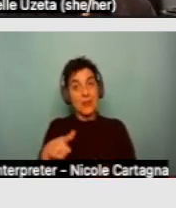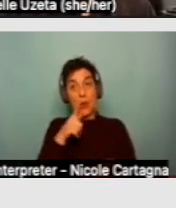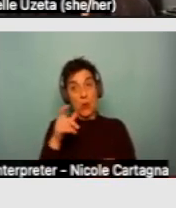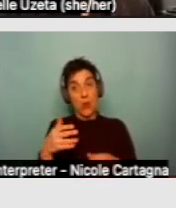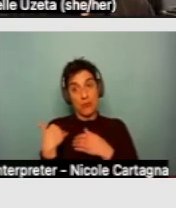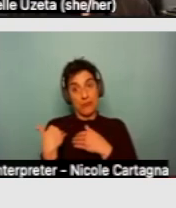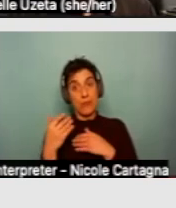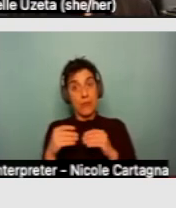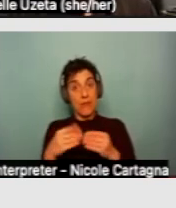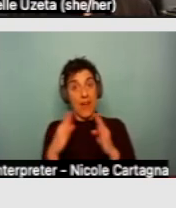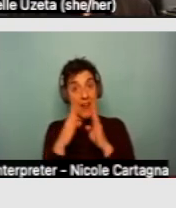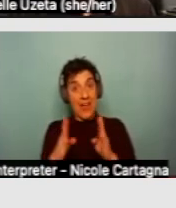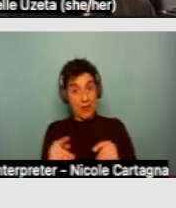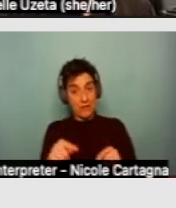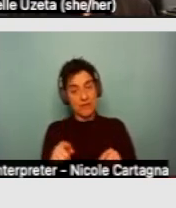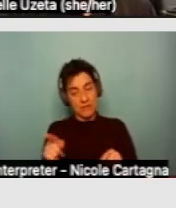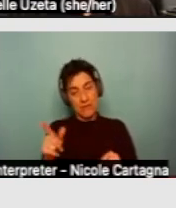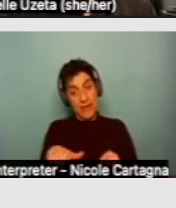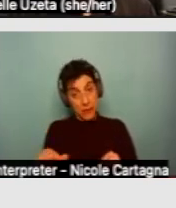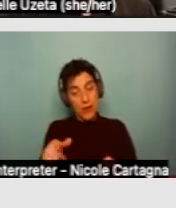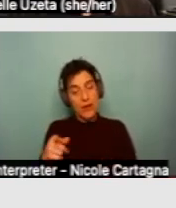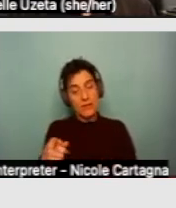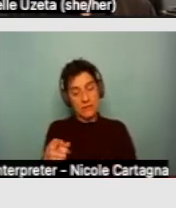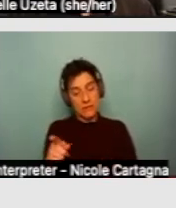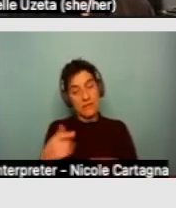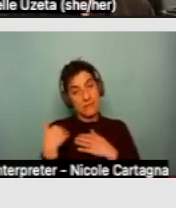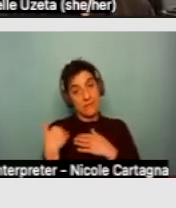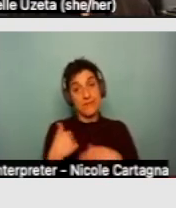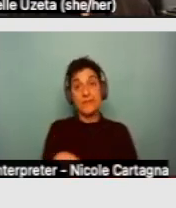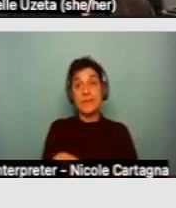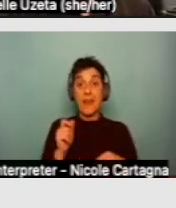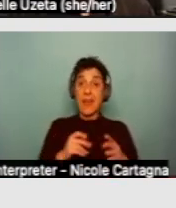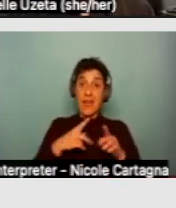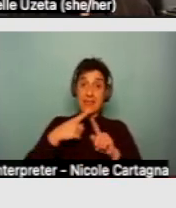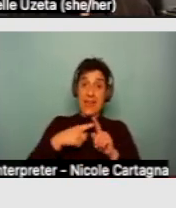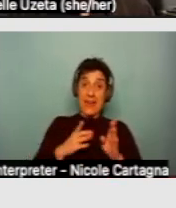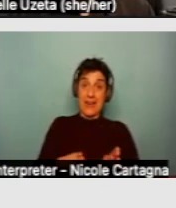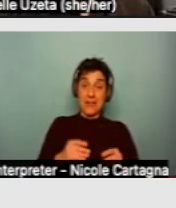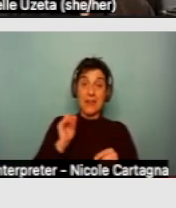In instances, though, where the tenant is responsible for the cost of modifications,